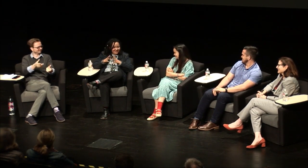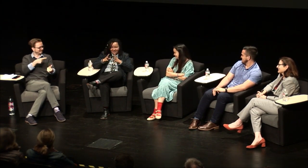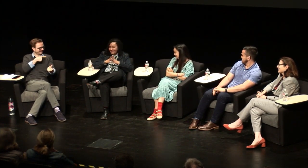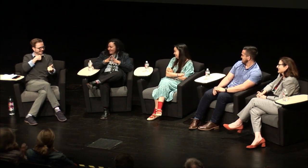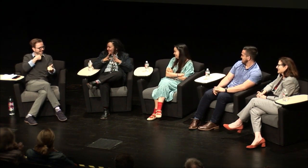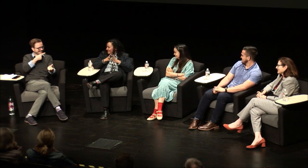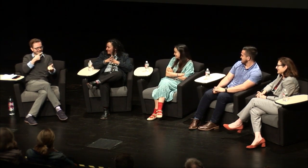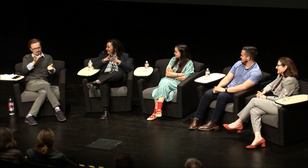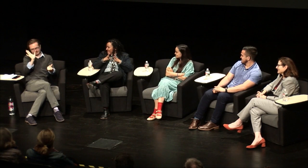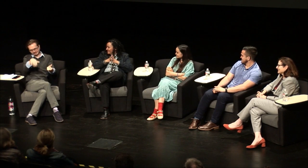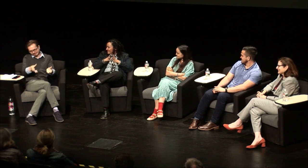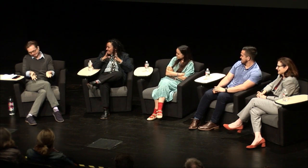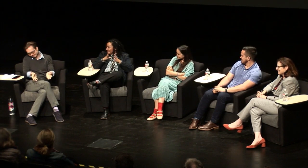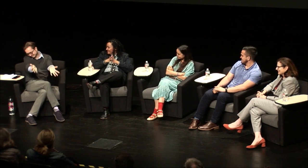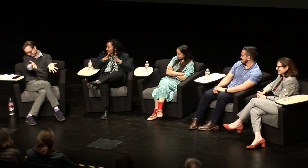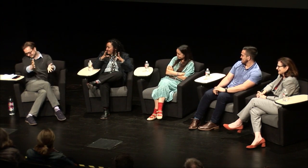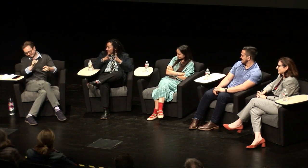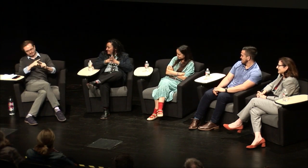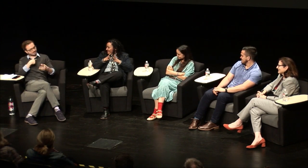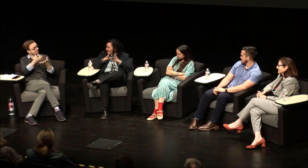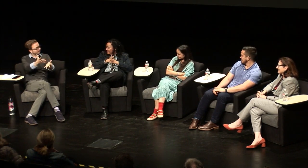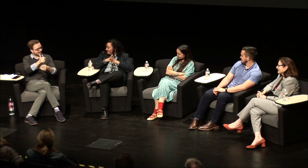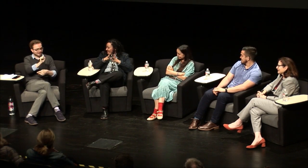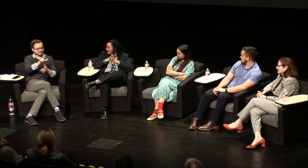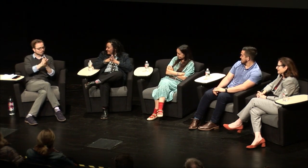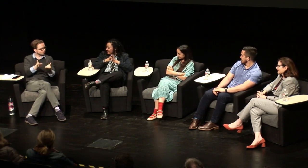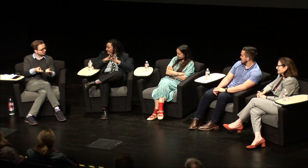[Wink:] yeah yeah I know it's just like I got plenty of these hearing people I don't